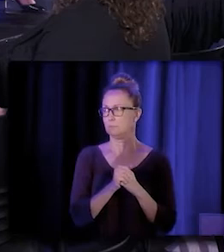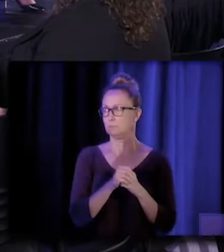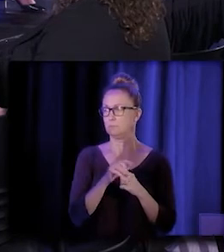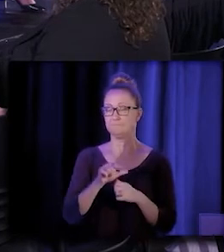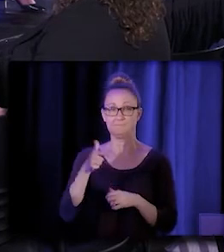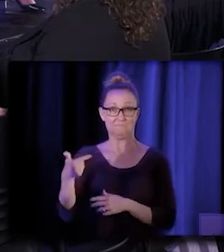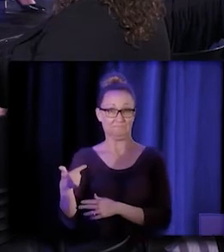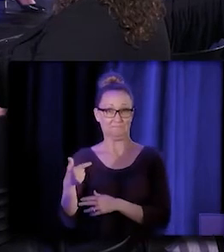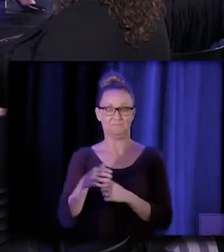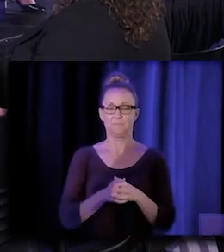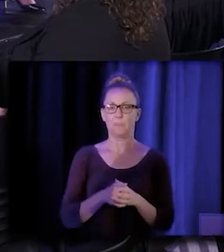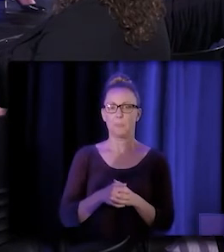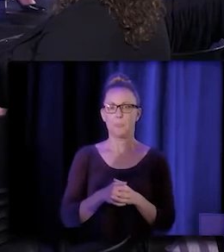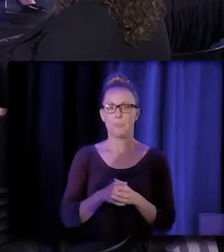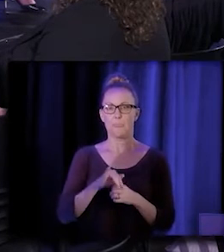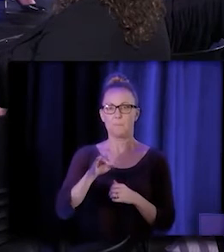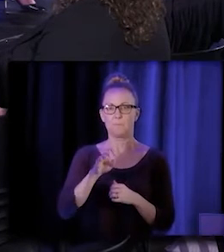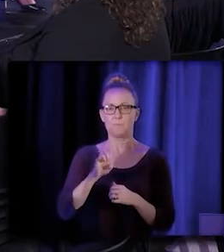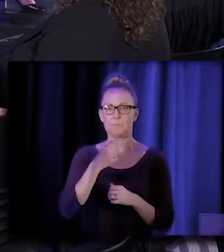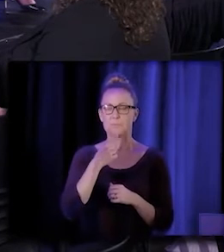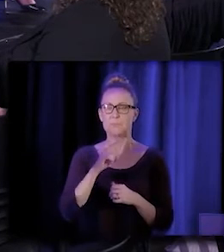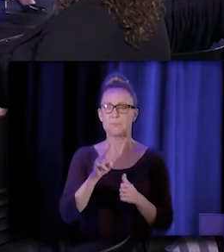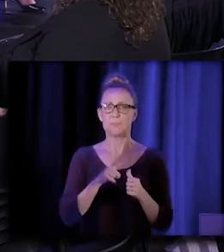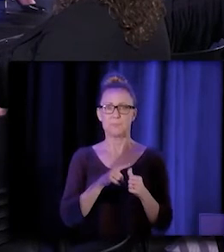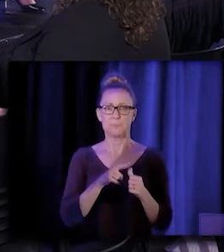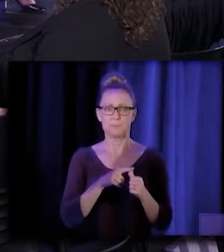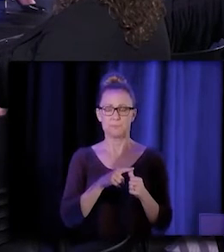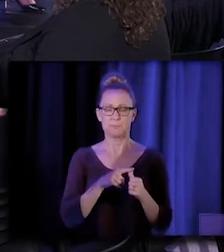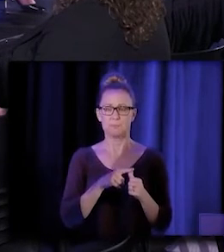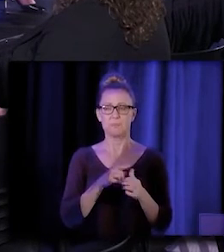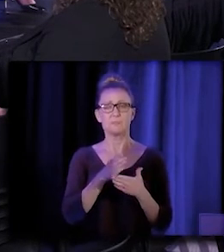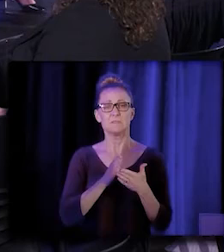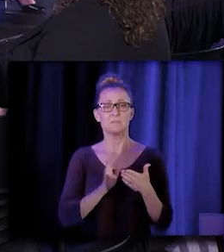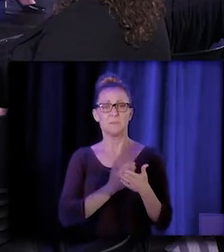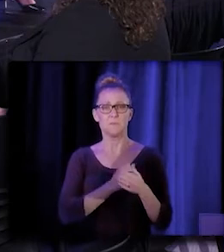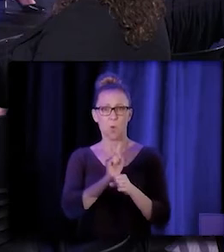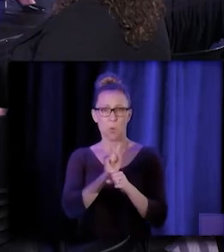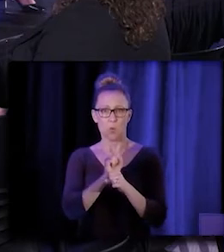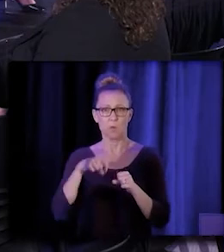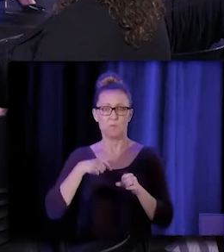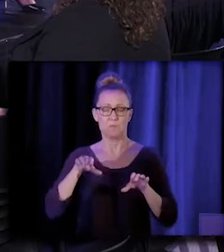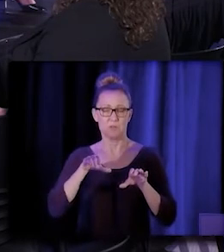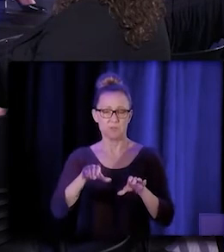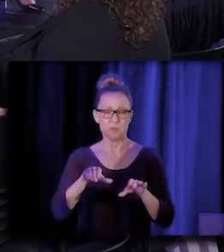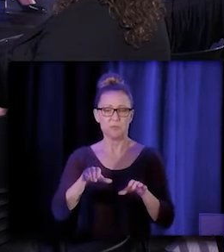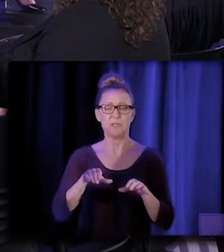Well, first, you know, some of the work that we've been doing and talking about in California is being rewarded.